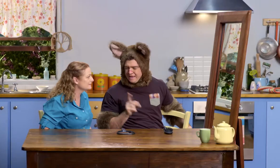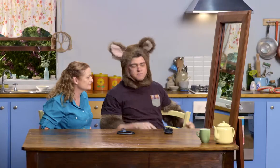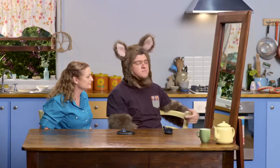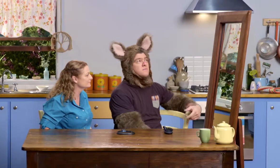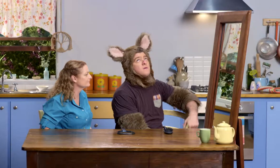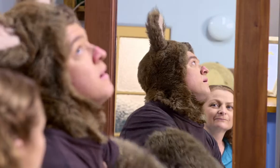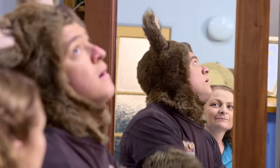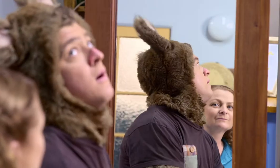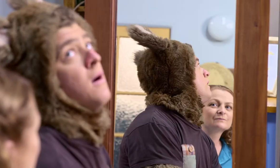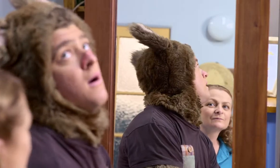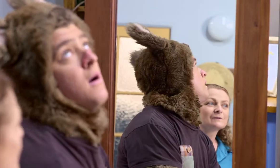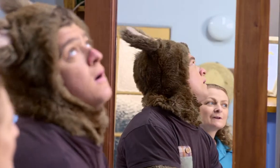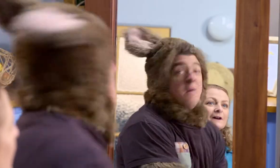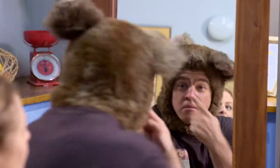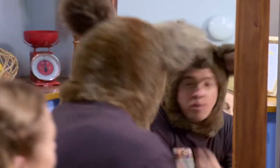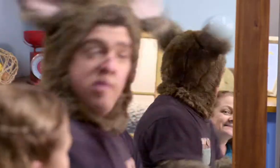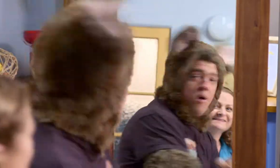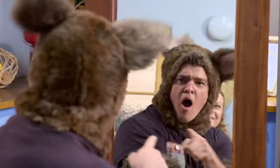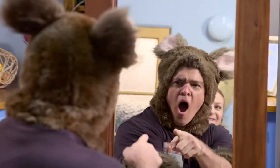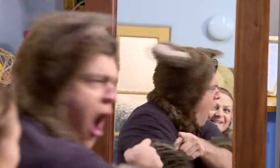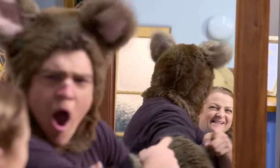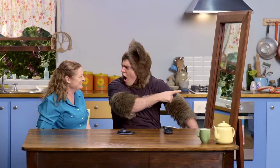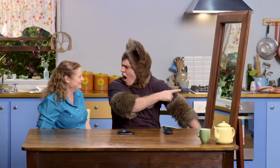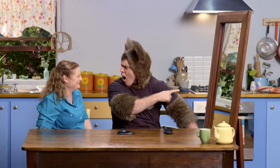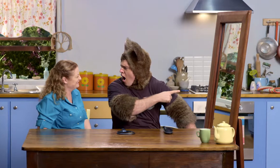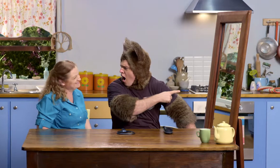I'm going to try again. Hmm-mmm... Hup, hup! Oh!